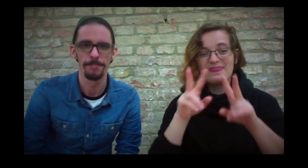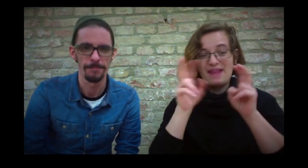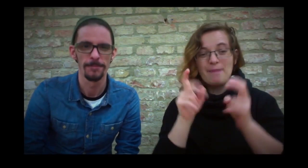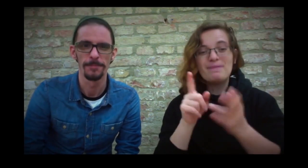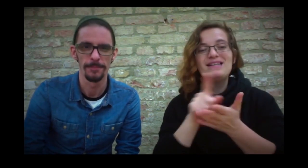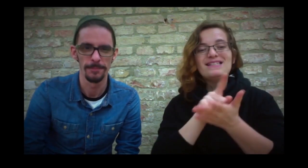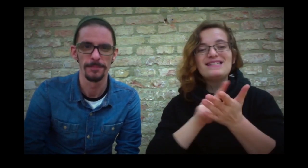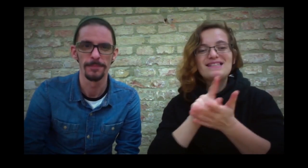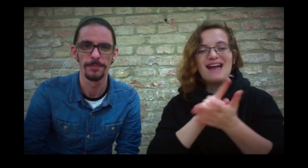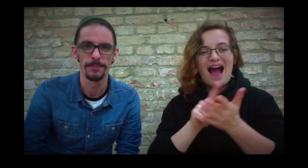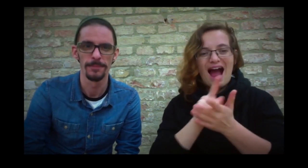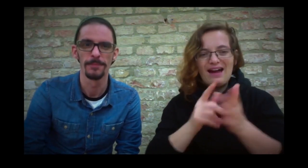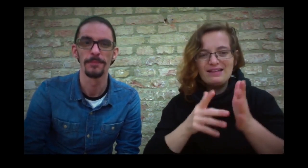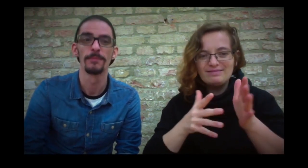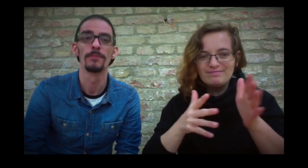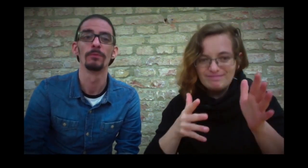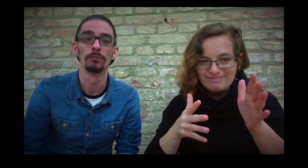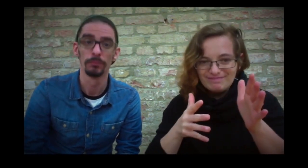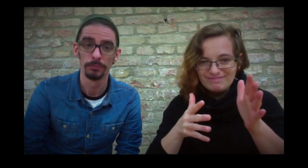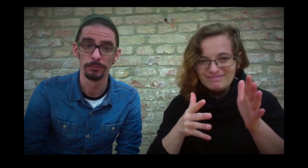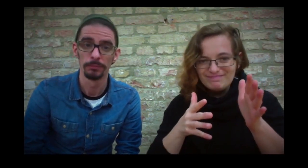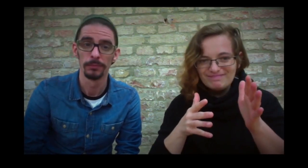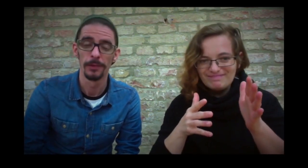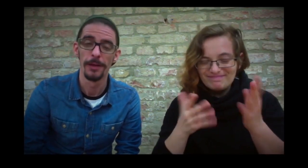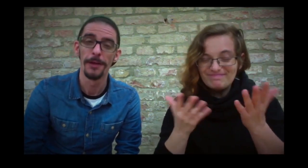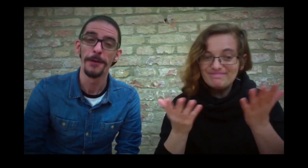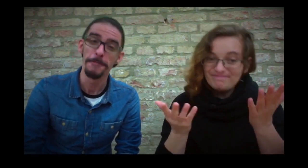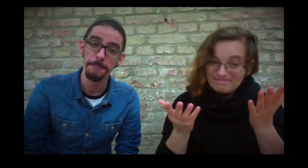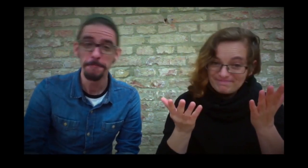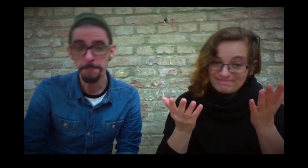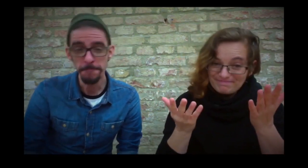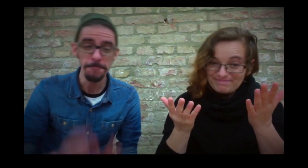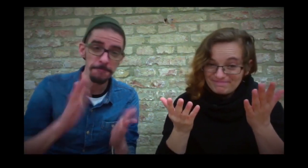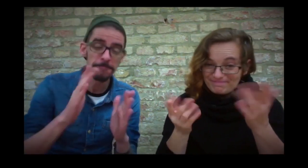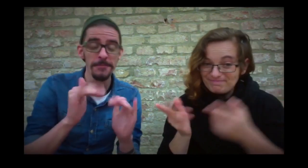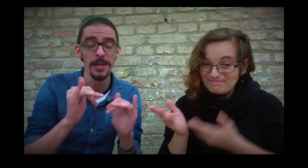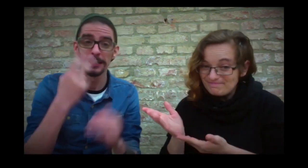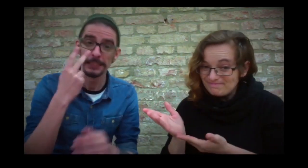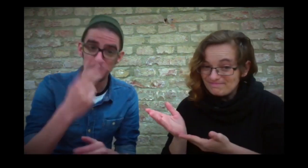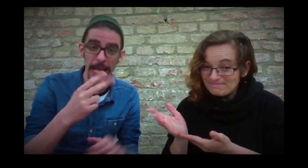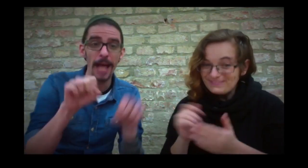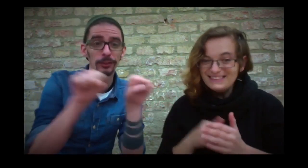The second ability is to stop time. Ehm... well ... - What do you mean?